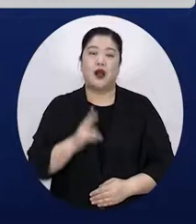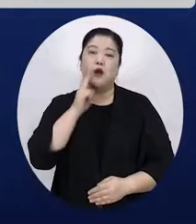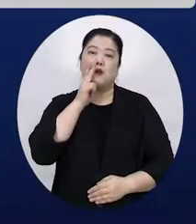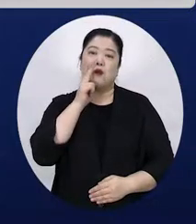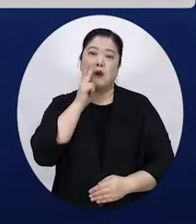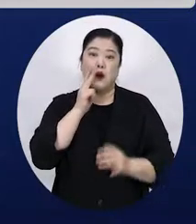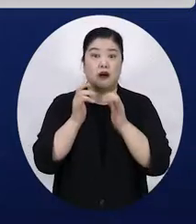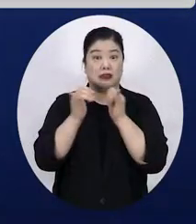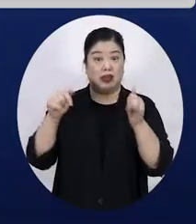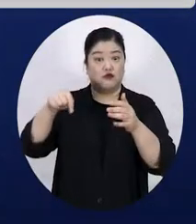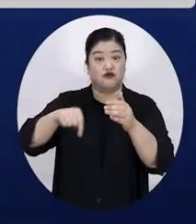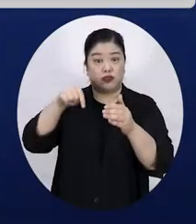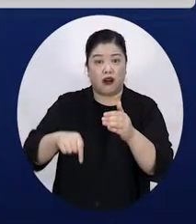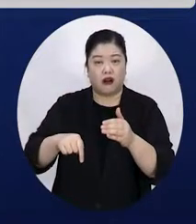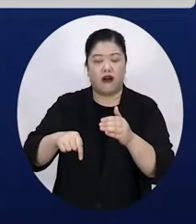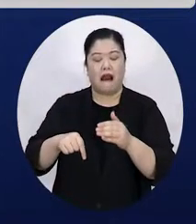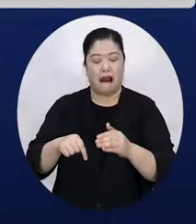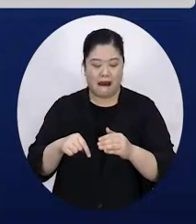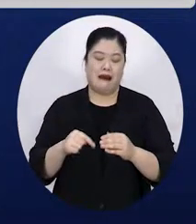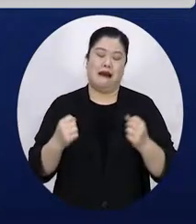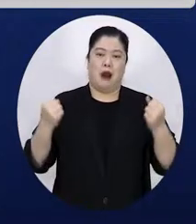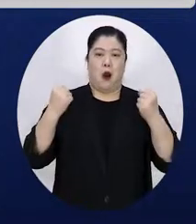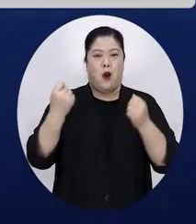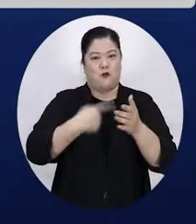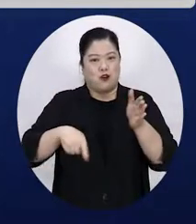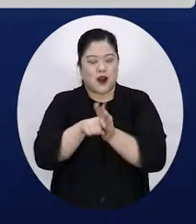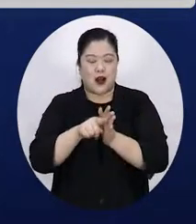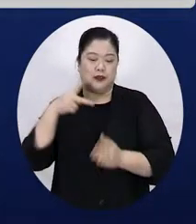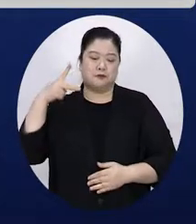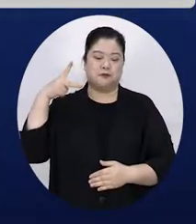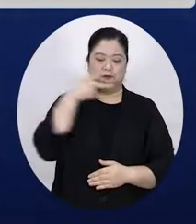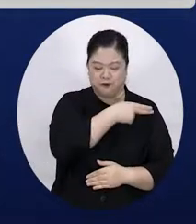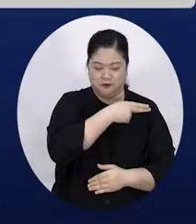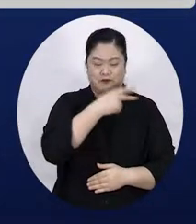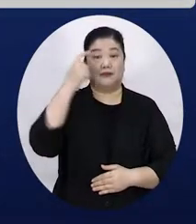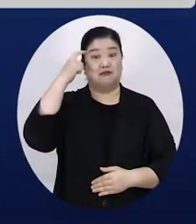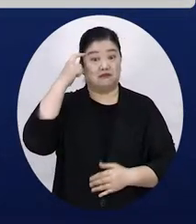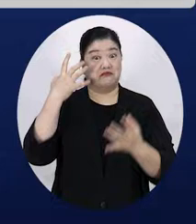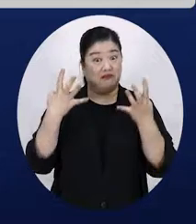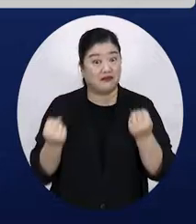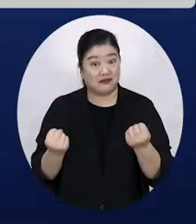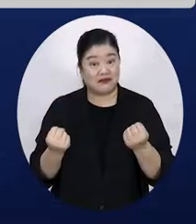Many smokers are expecting to plan to quit smoking for their health.